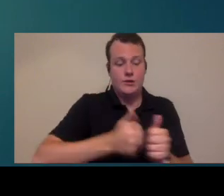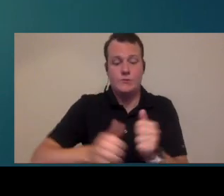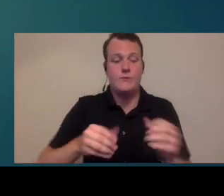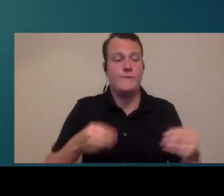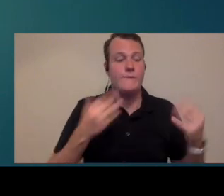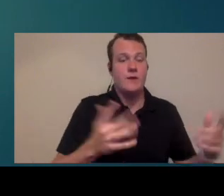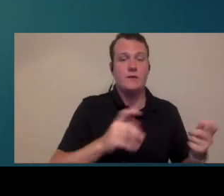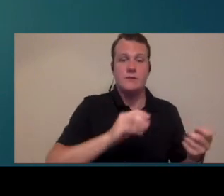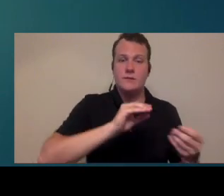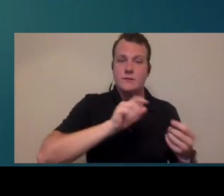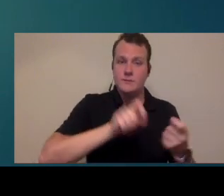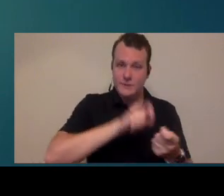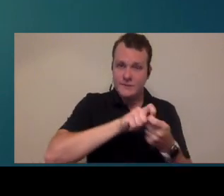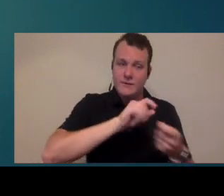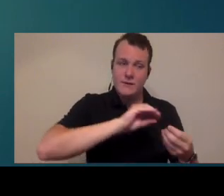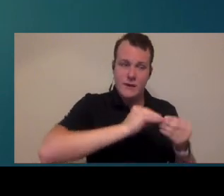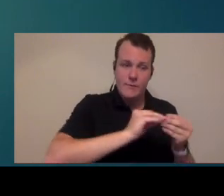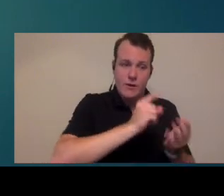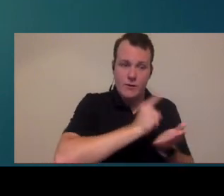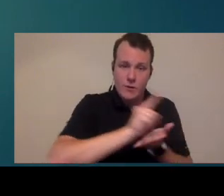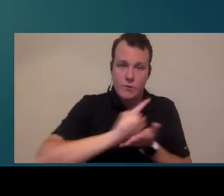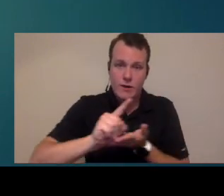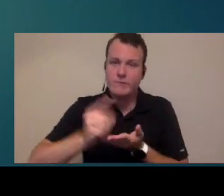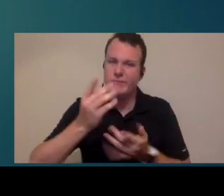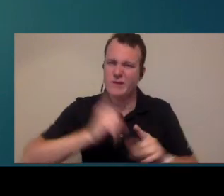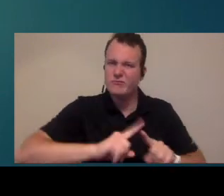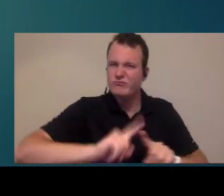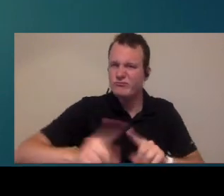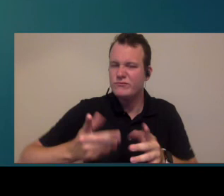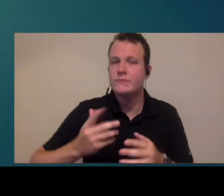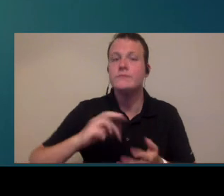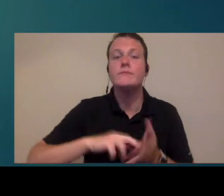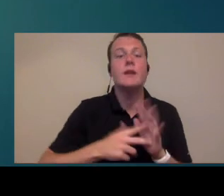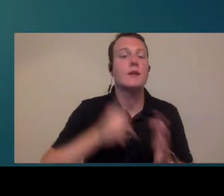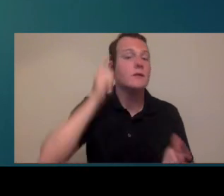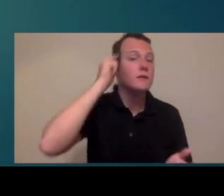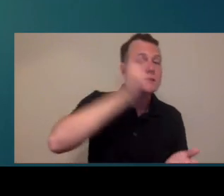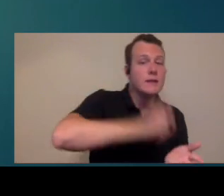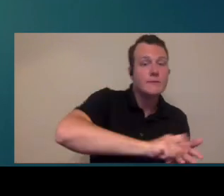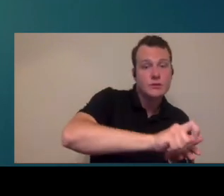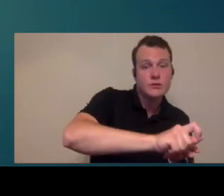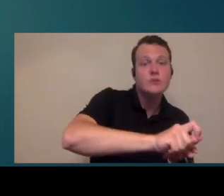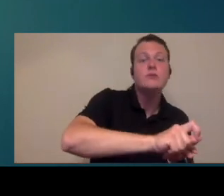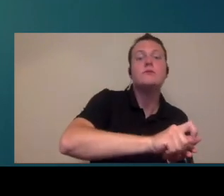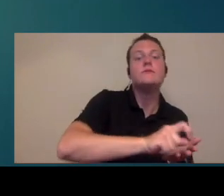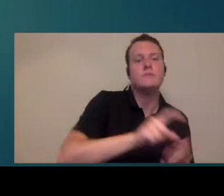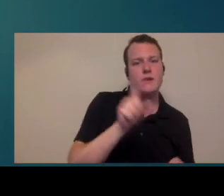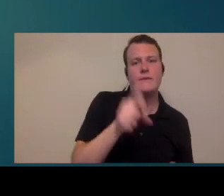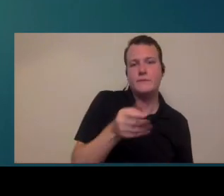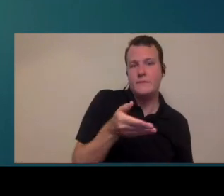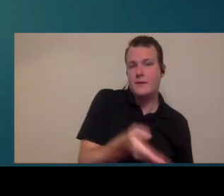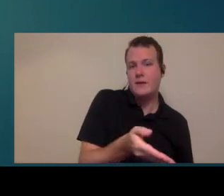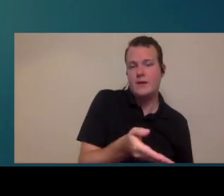has the same set number of hours per week what I mean by that is the person who is your receptionist probably does need to